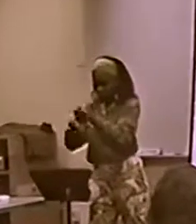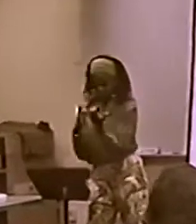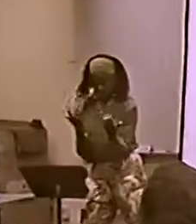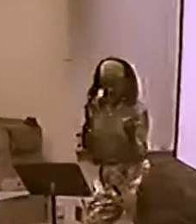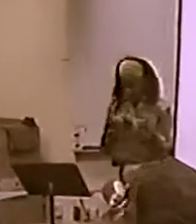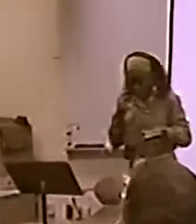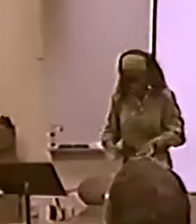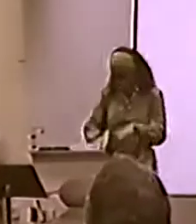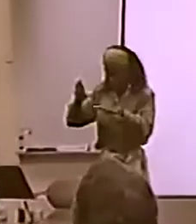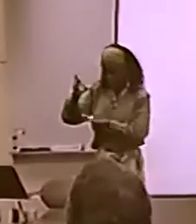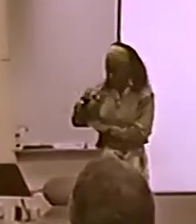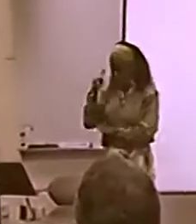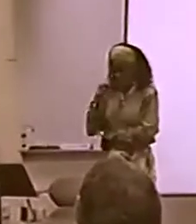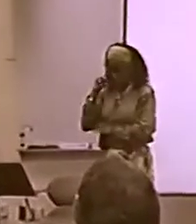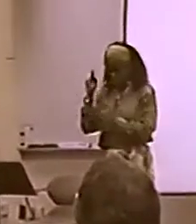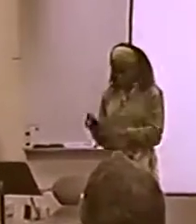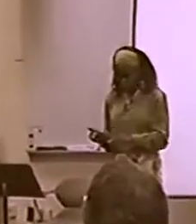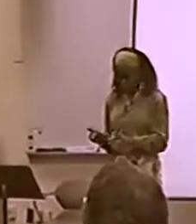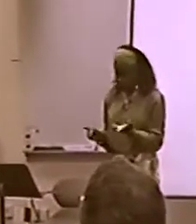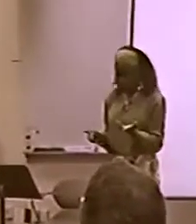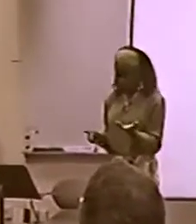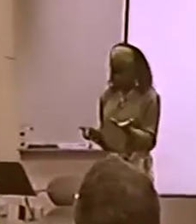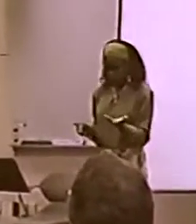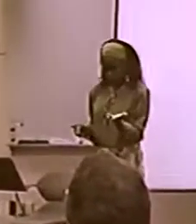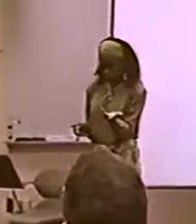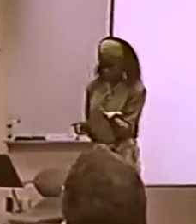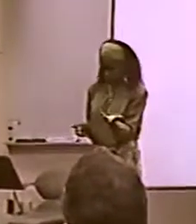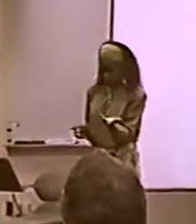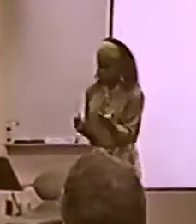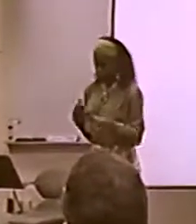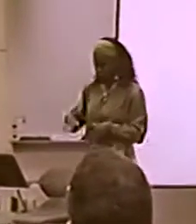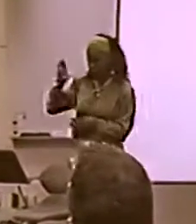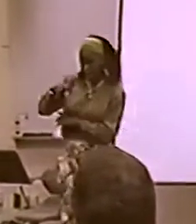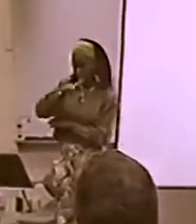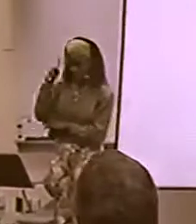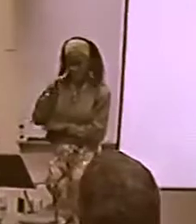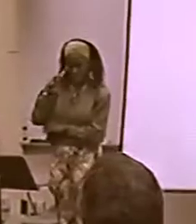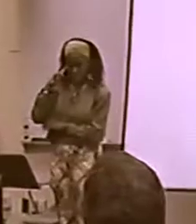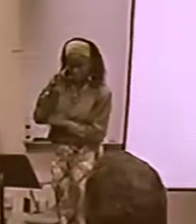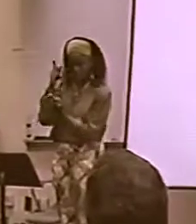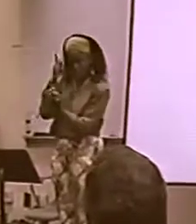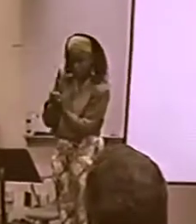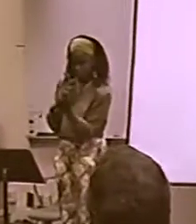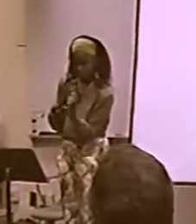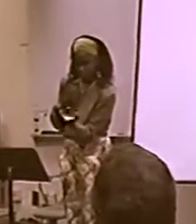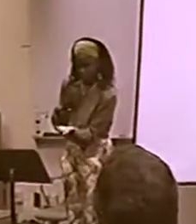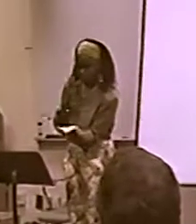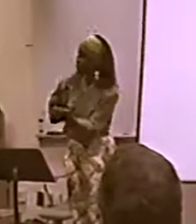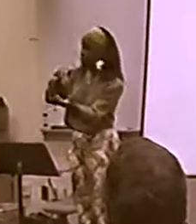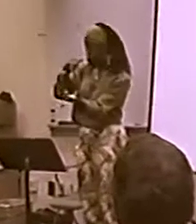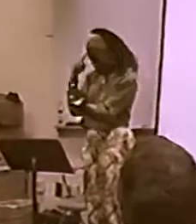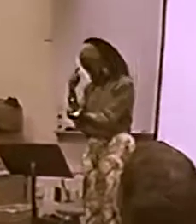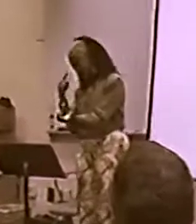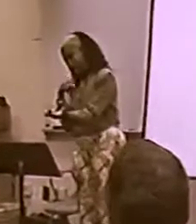AS A BLACK DEAF PERSON, I FEEL MORE AFFILIATION, STRONGER AFFILIATION WITH BLACK CULTURE, BECAUSE YOU CAN SEE I HAVE AN OBVIOUS SKIN COLOR.